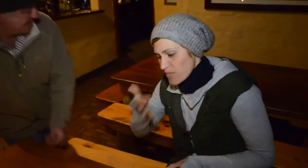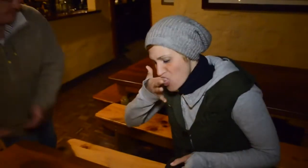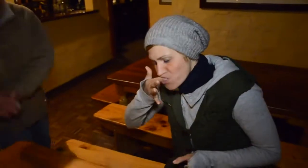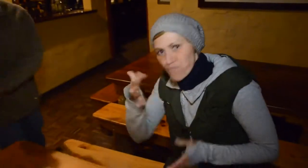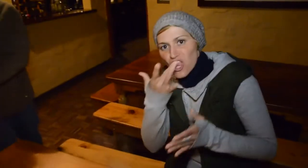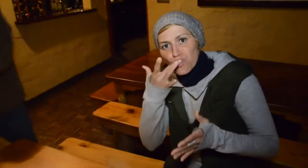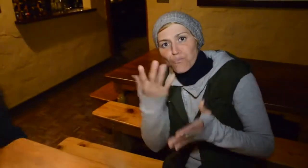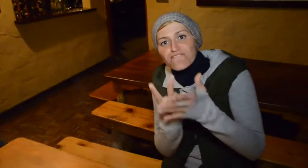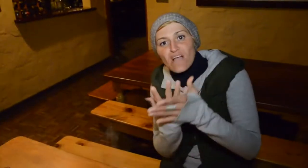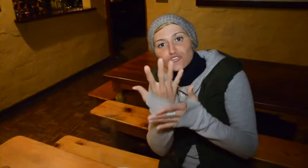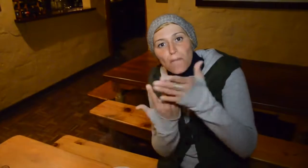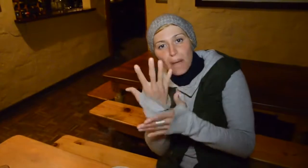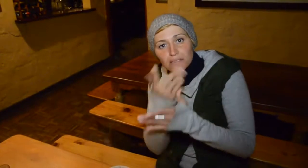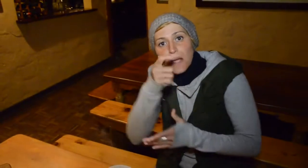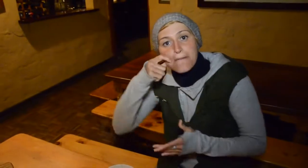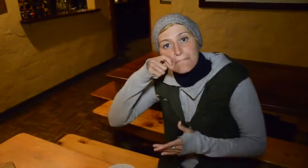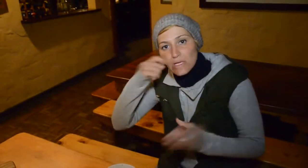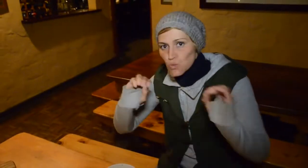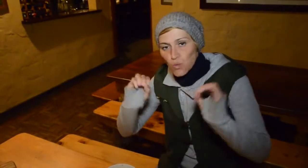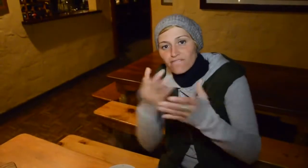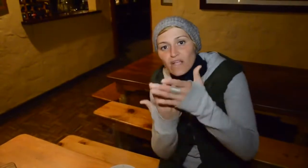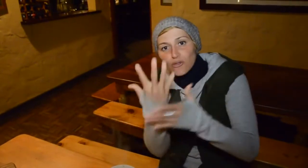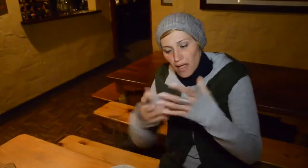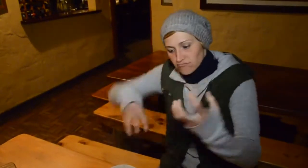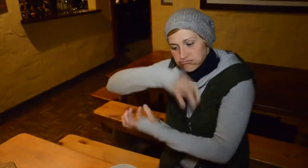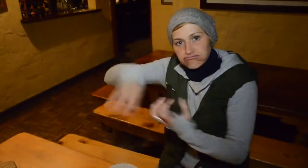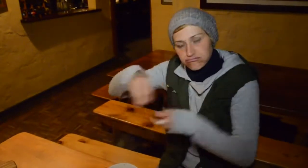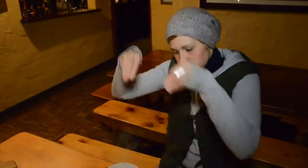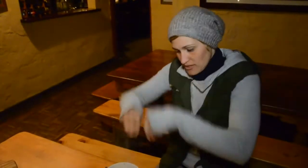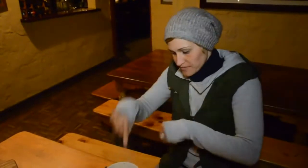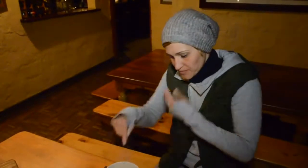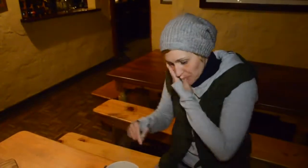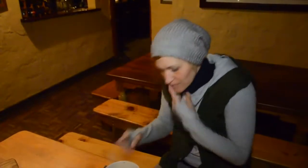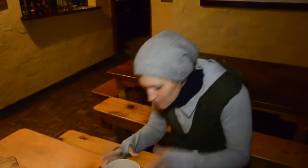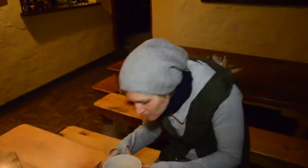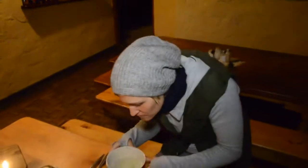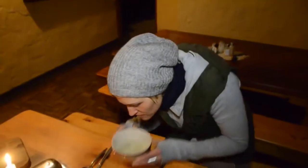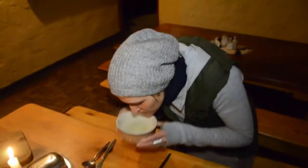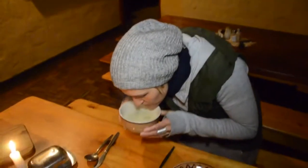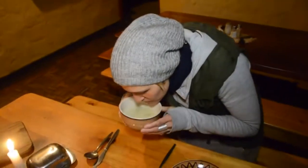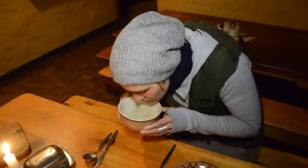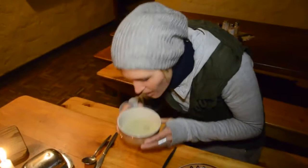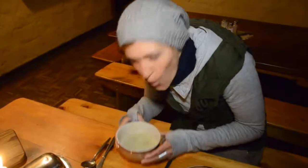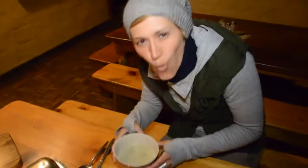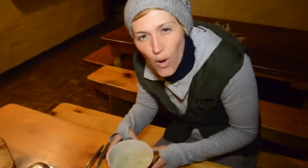This is a vegetable only soup and it